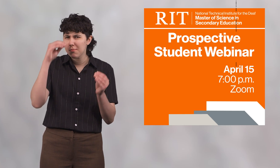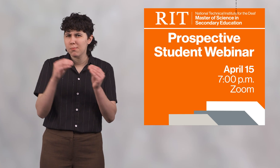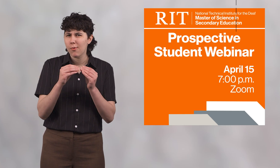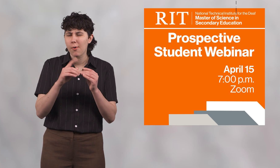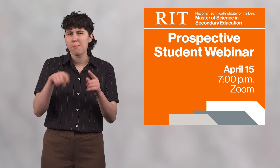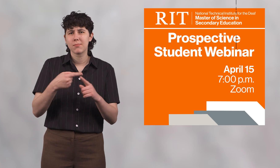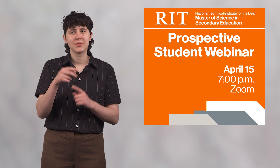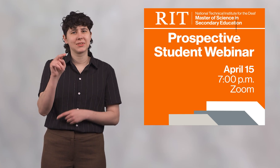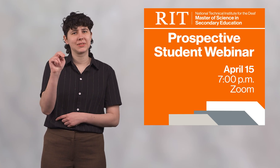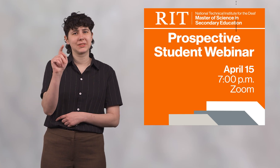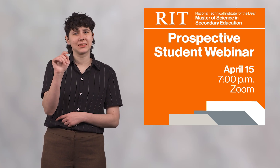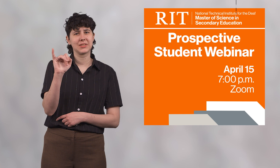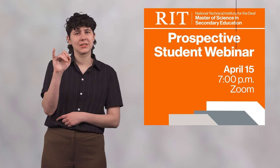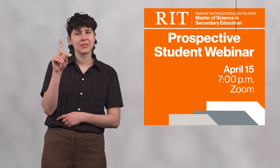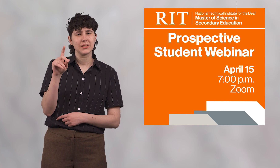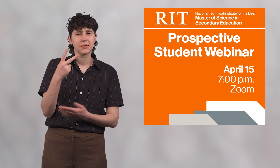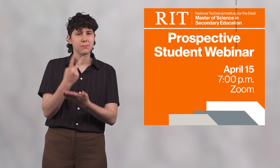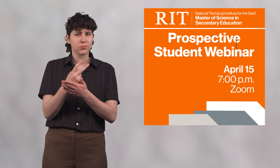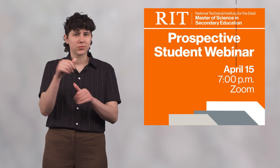Ace: If you want to learn more about NTID’s